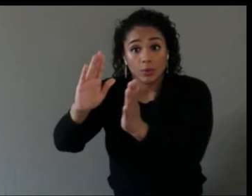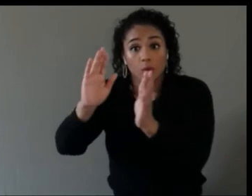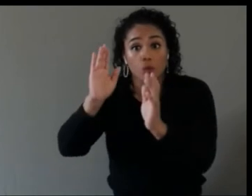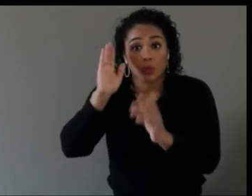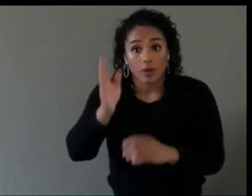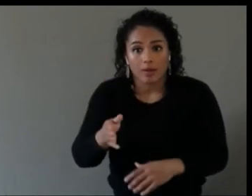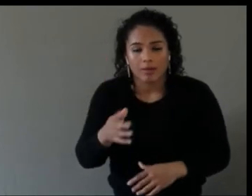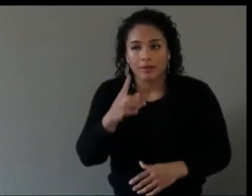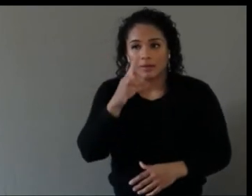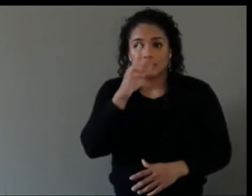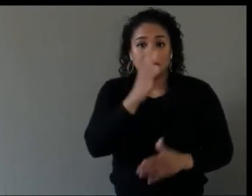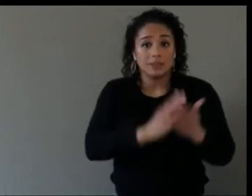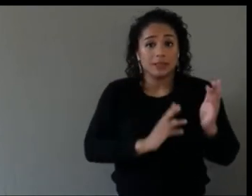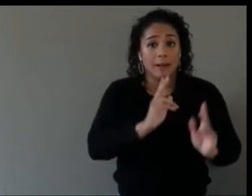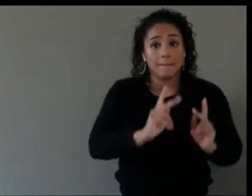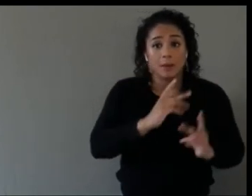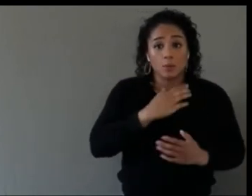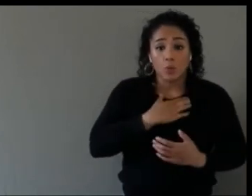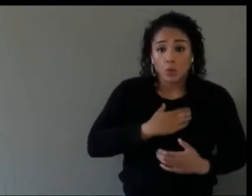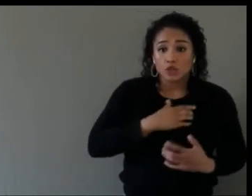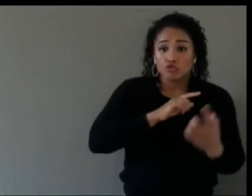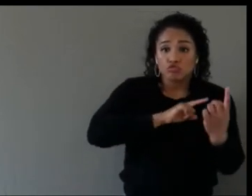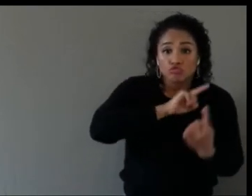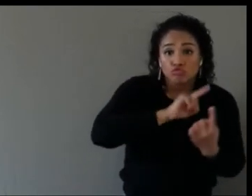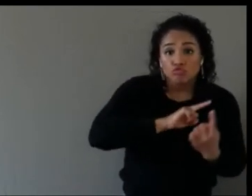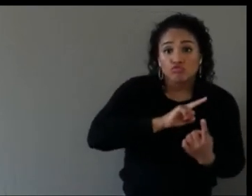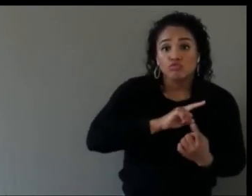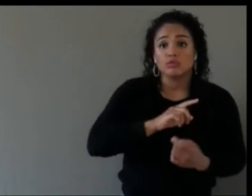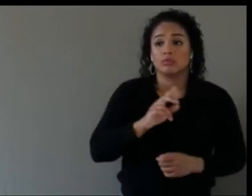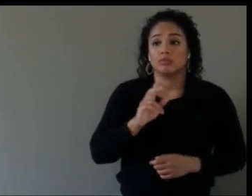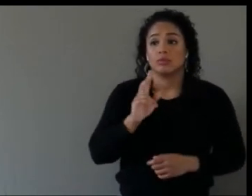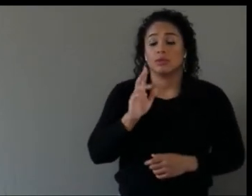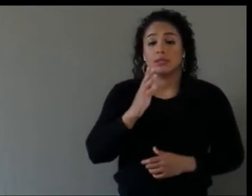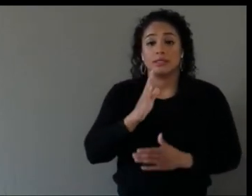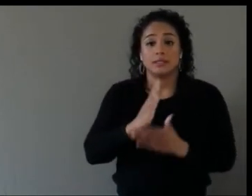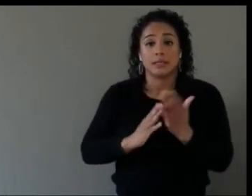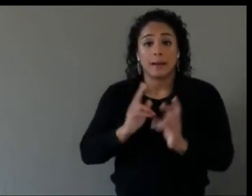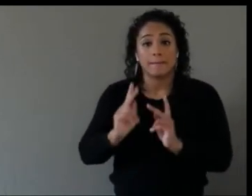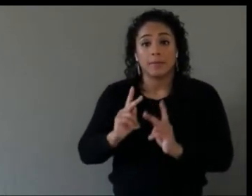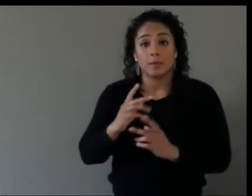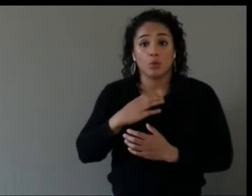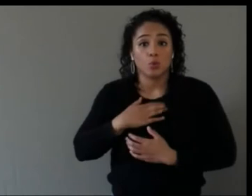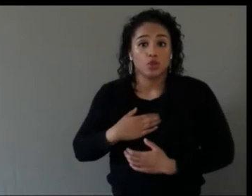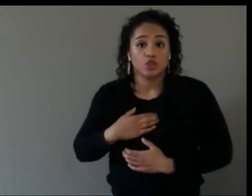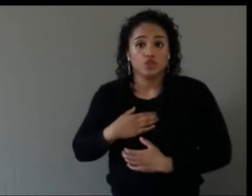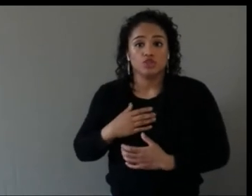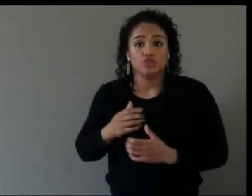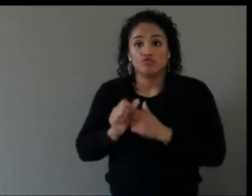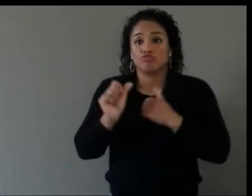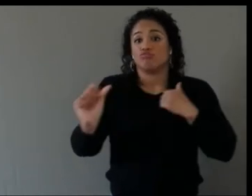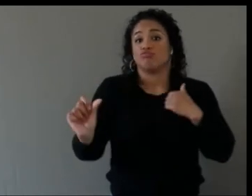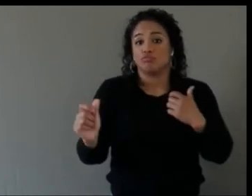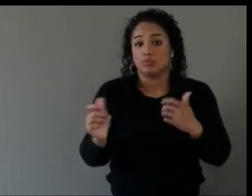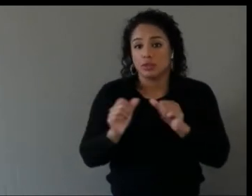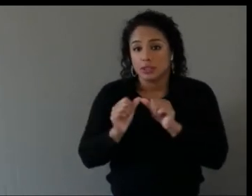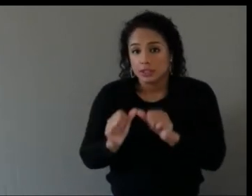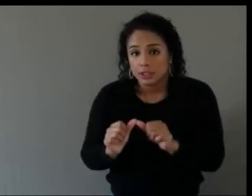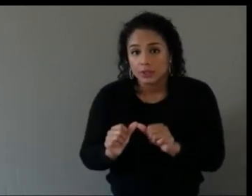to stay, you know, isolated to find travel difficult is something that is really helpful